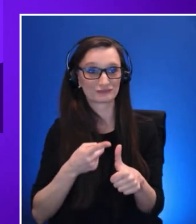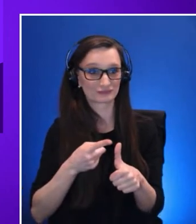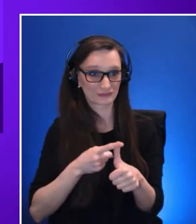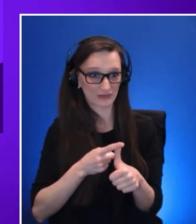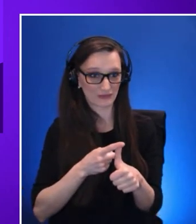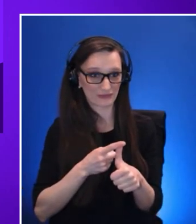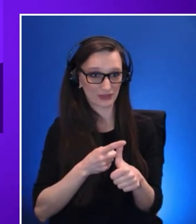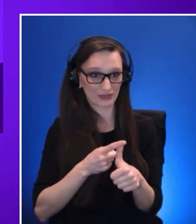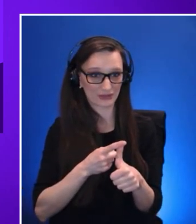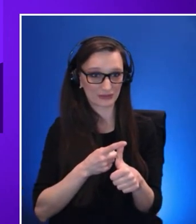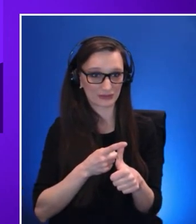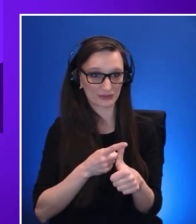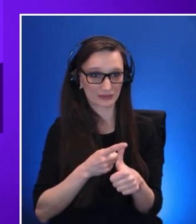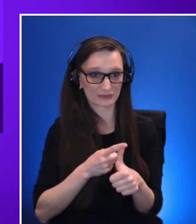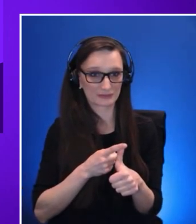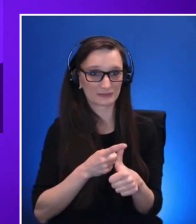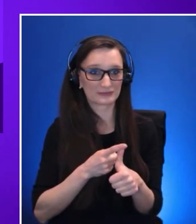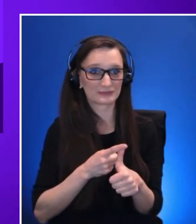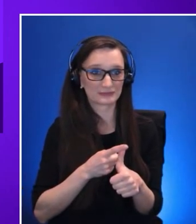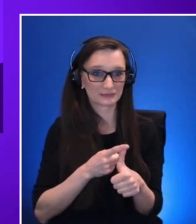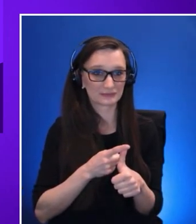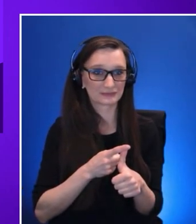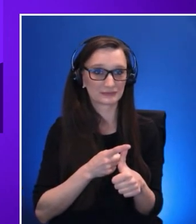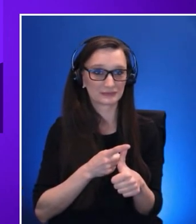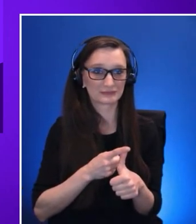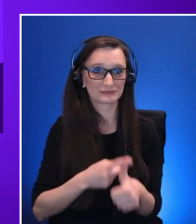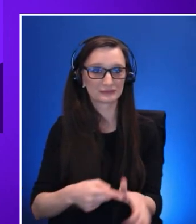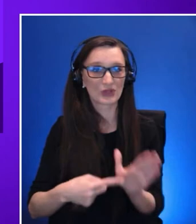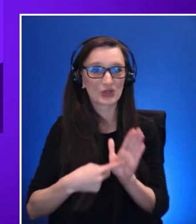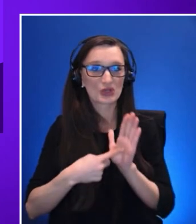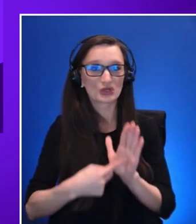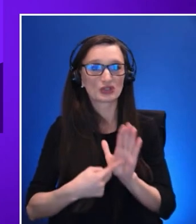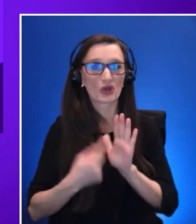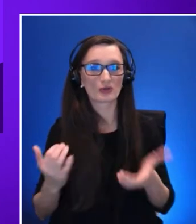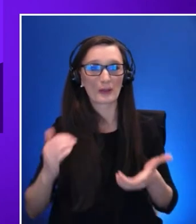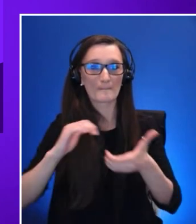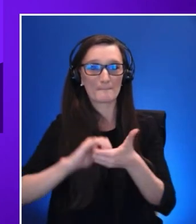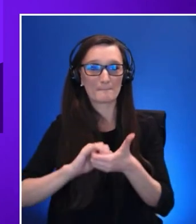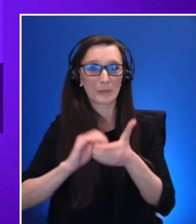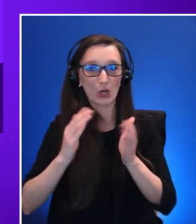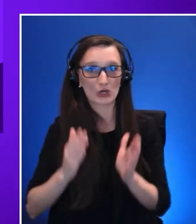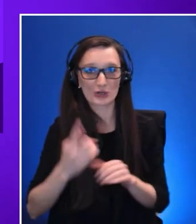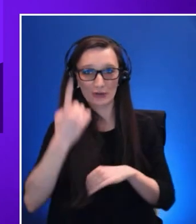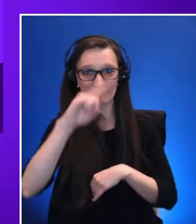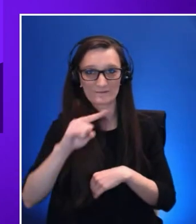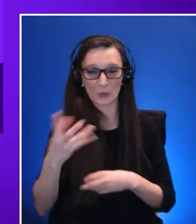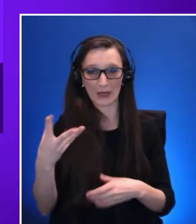Talespin is a partner for immersive learning that we are using in enterprise metaverse. This